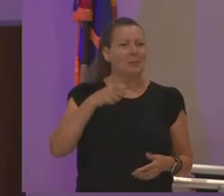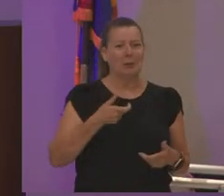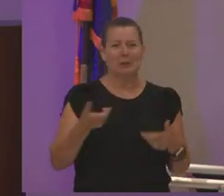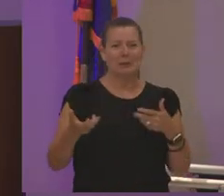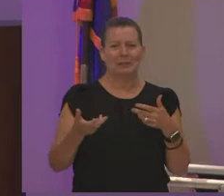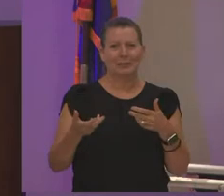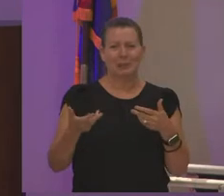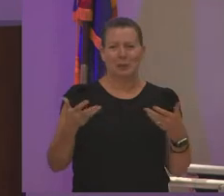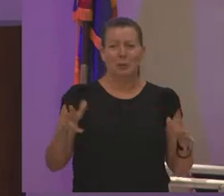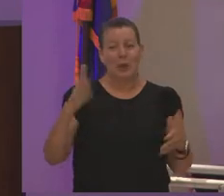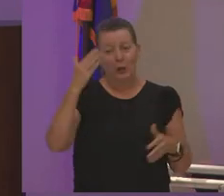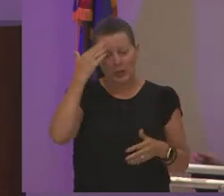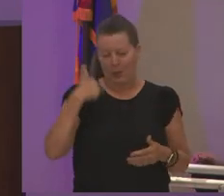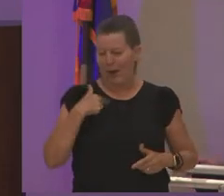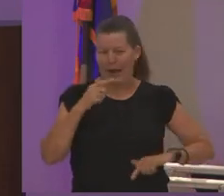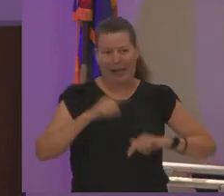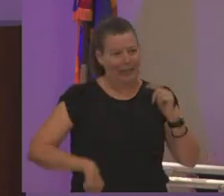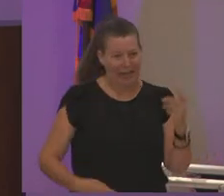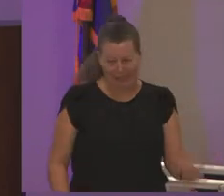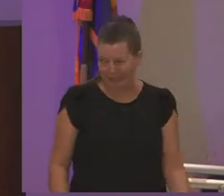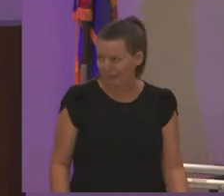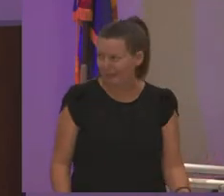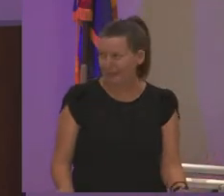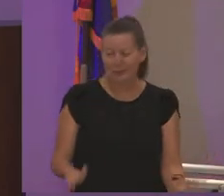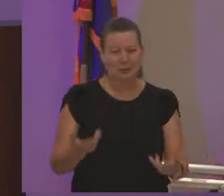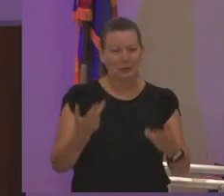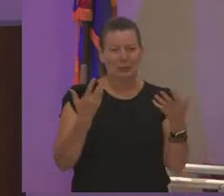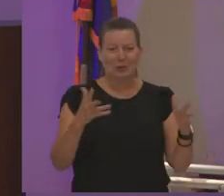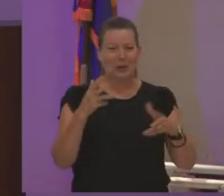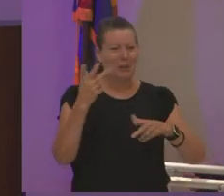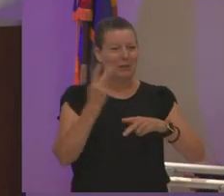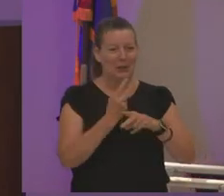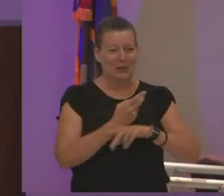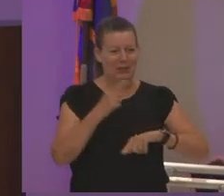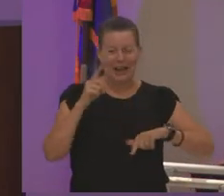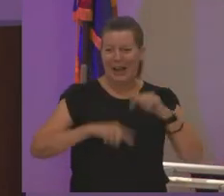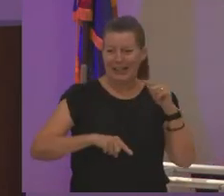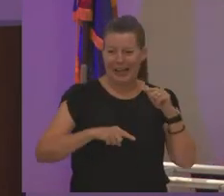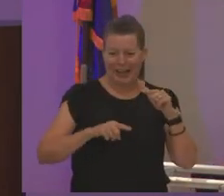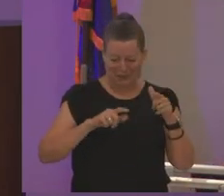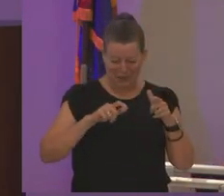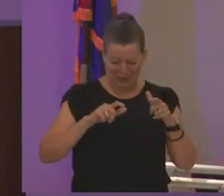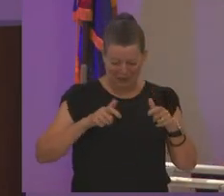know i can't i think we've already realized that i absolutely cannot do the clicker where'd i put